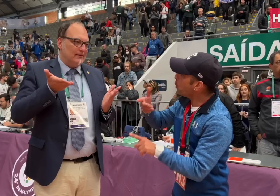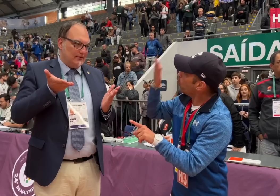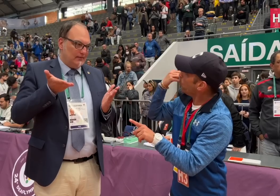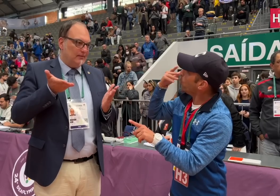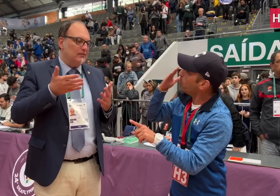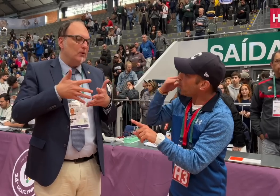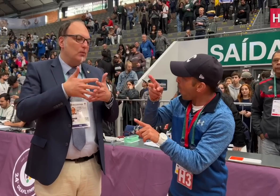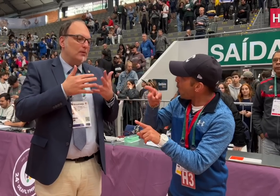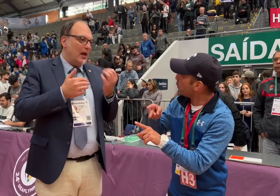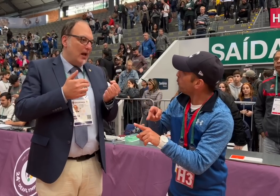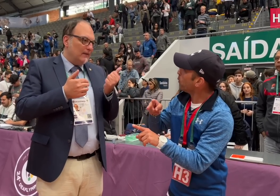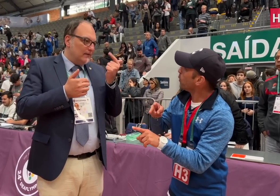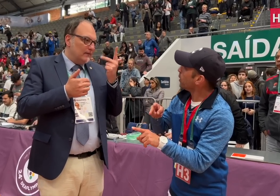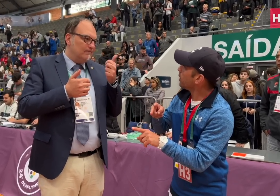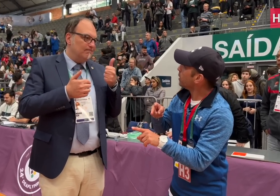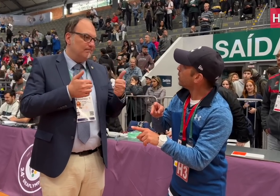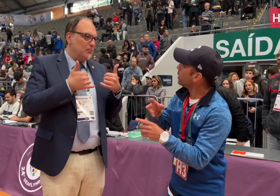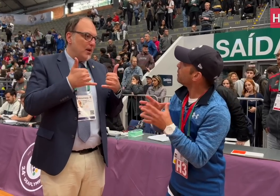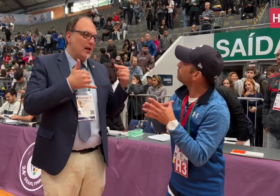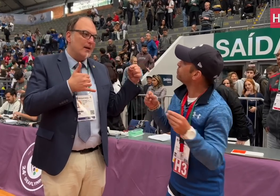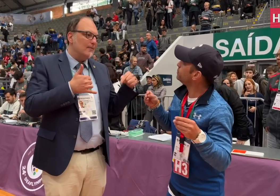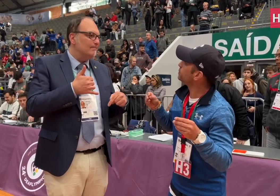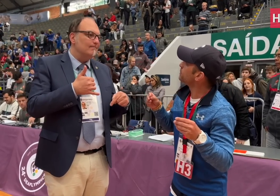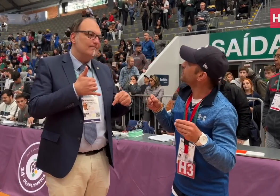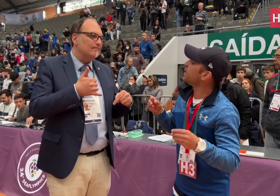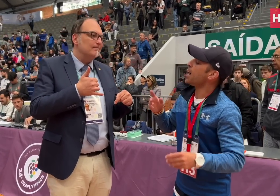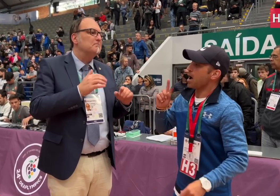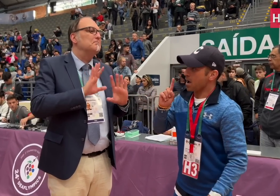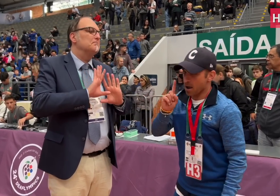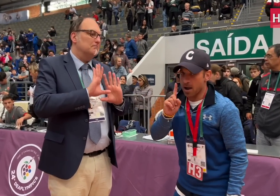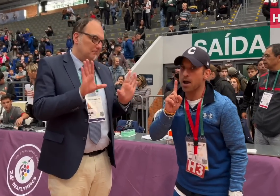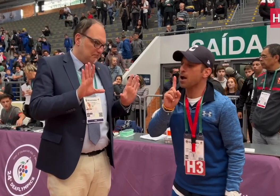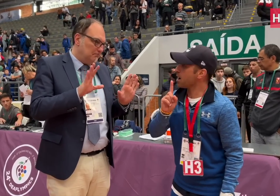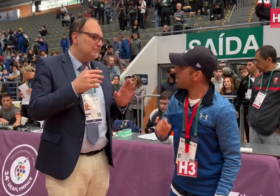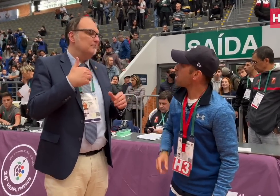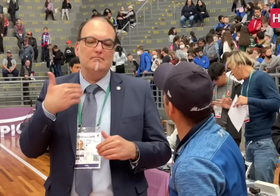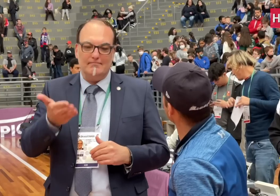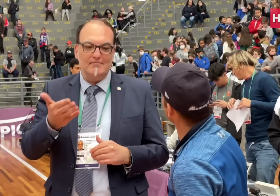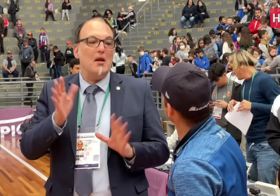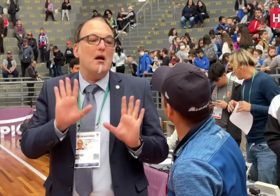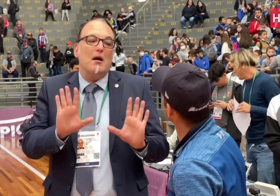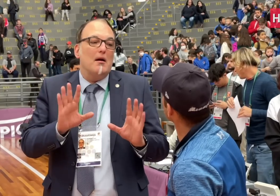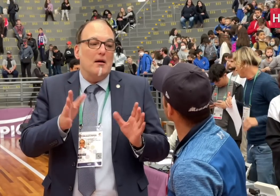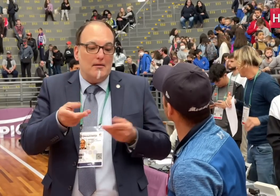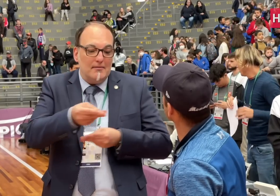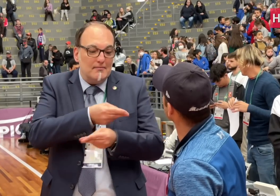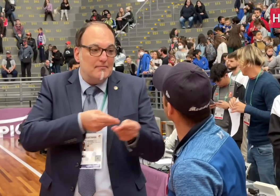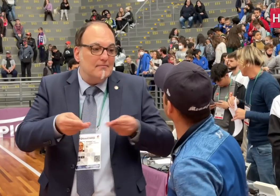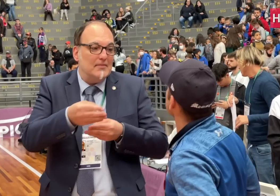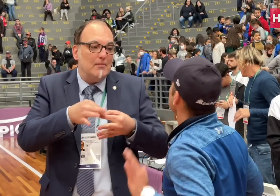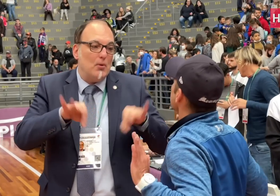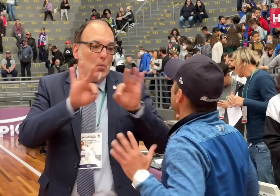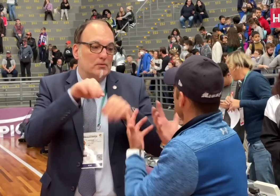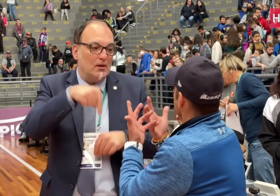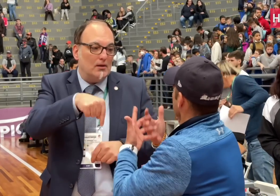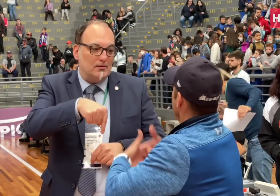They both are equal in my eyes, however I noticed the Ukraine team has